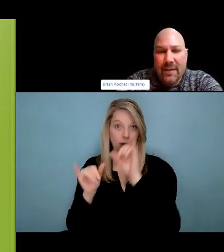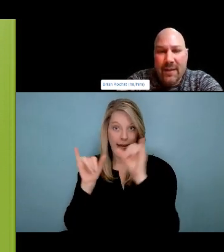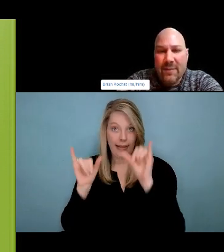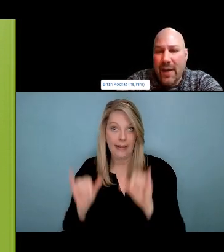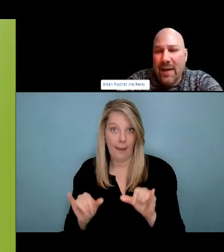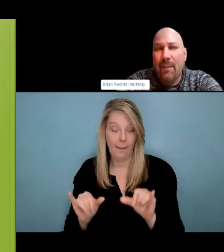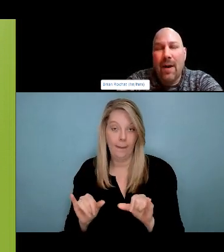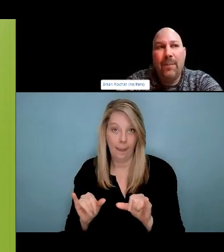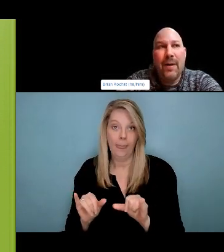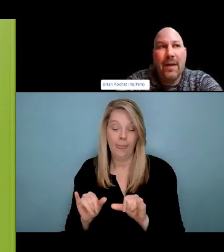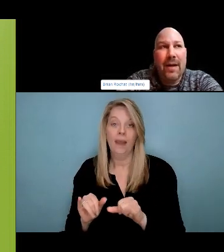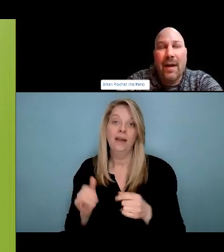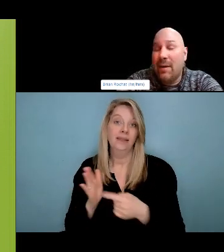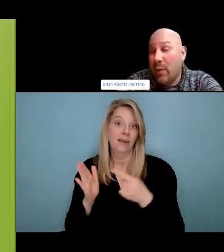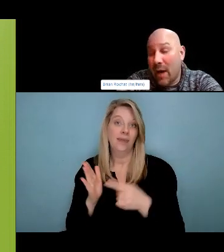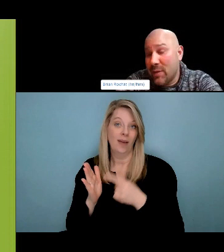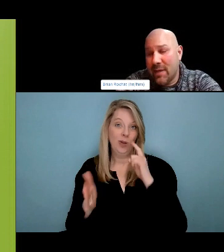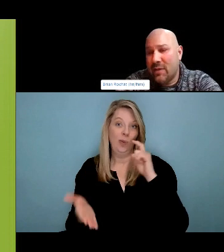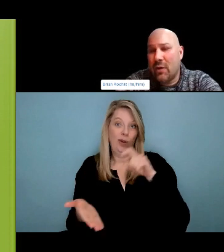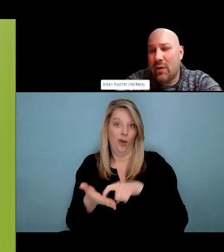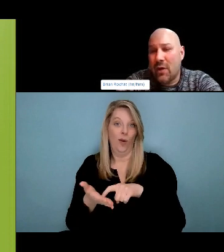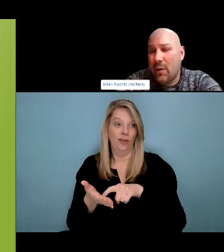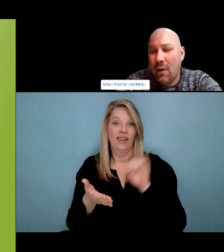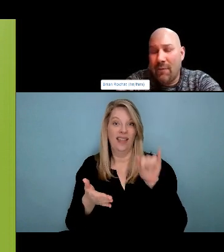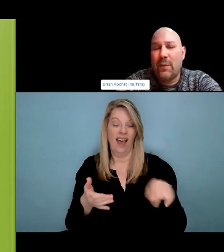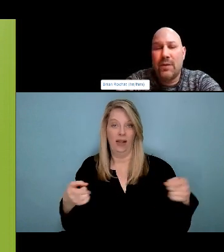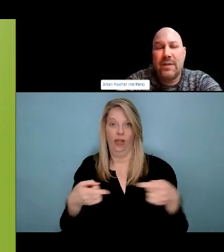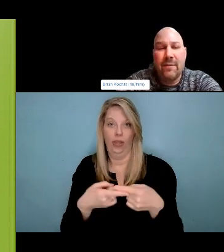young man. As a namesake and guide him. I get a response from the spirit.